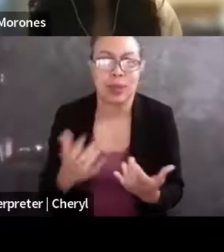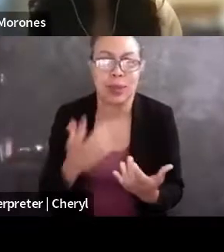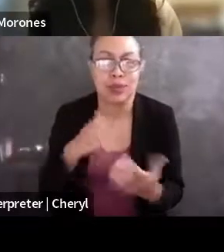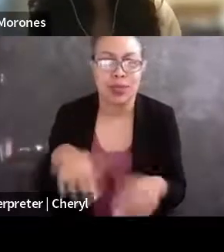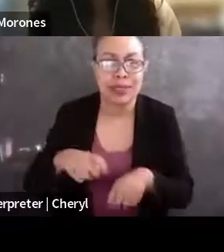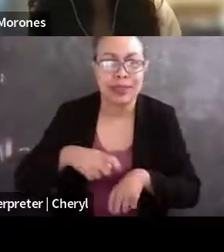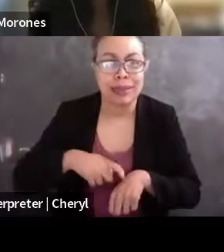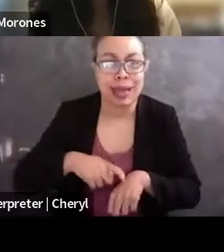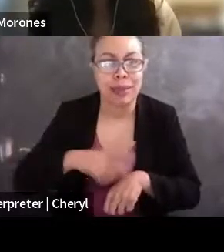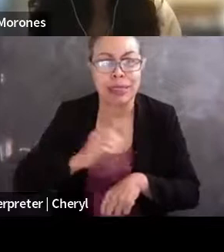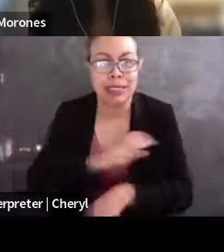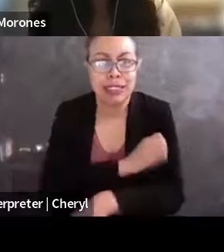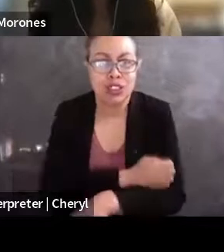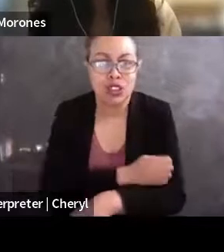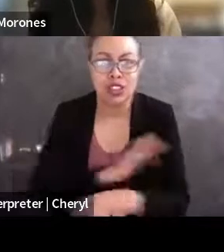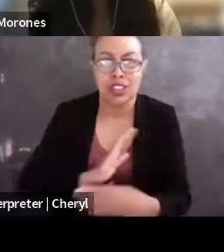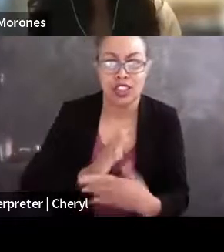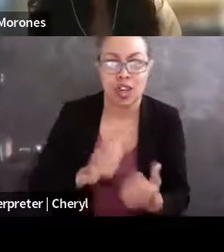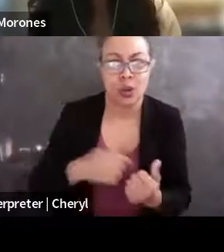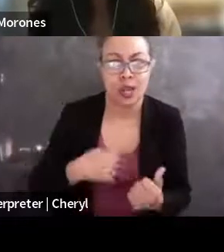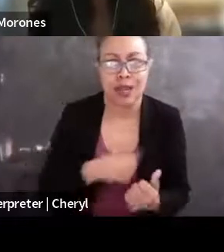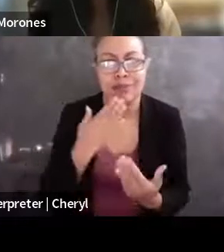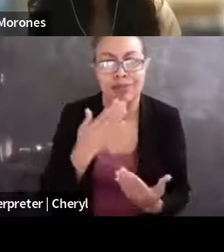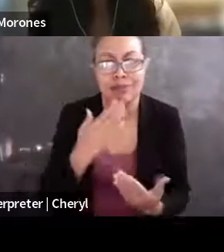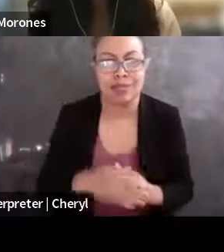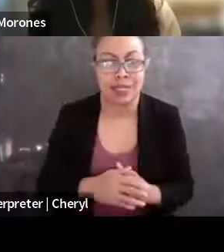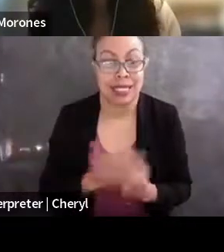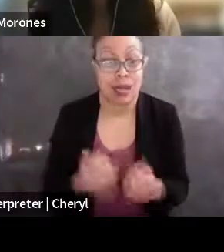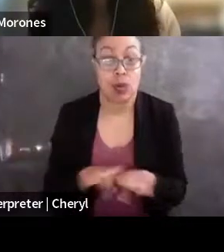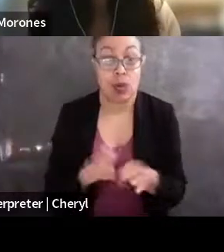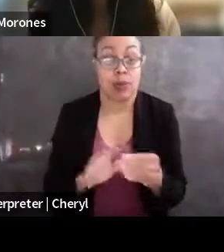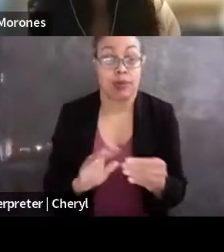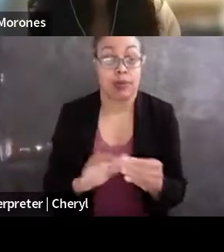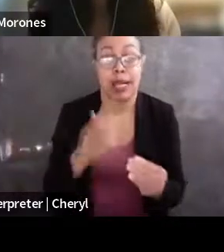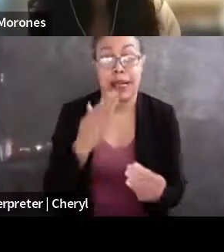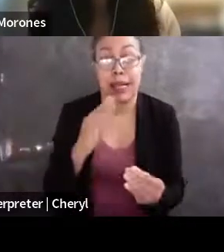and energy and sharing with us. Just some closing notes, I want to thank Jasjot Kaur